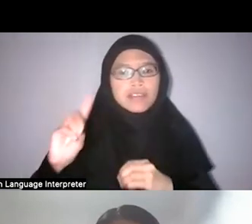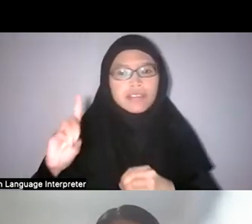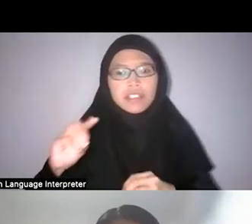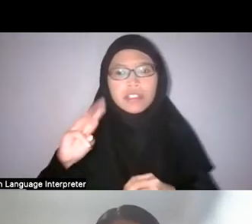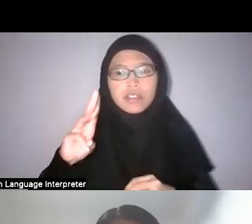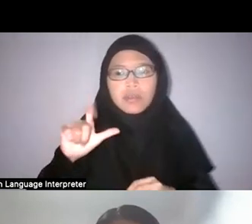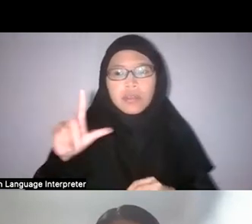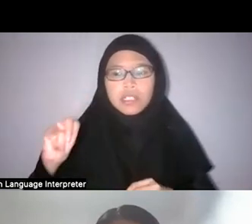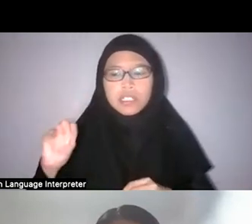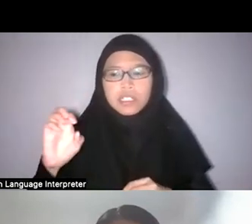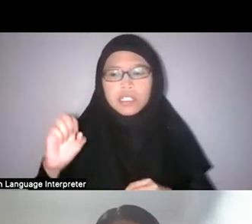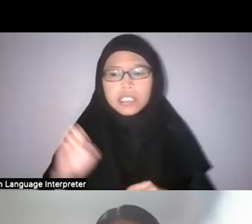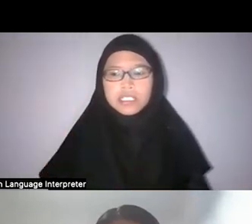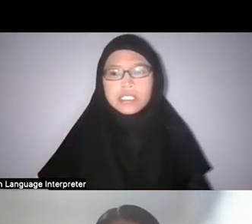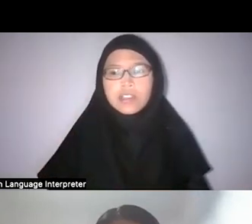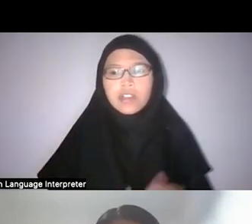as they would have appeared out in the field.